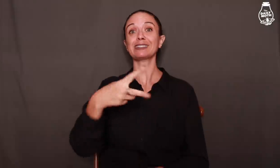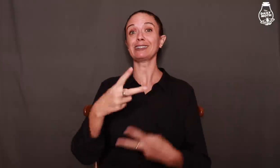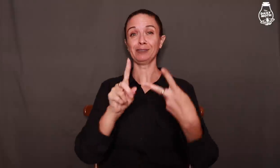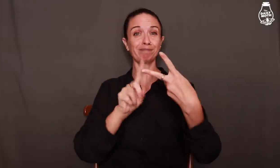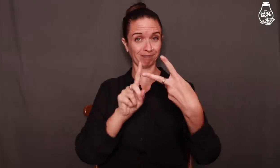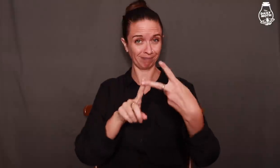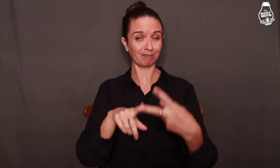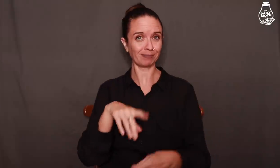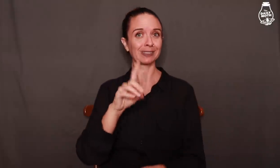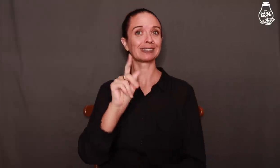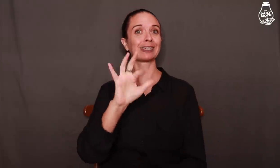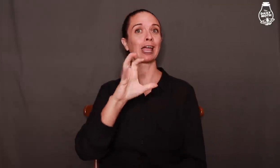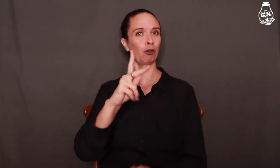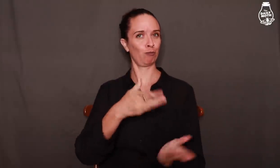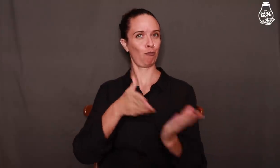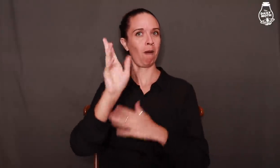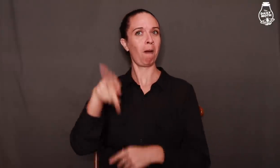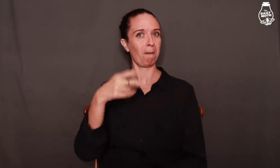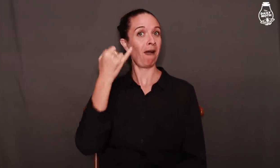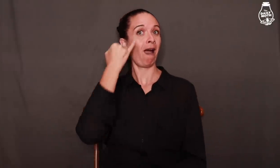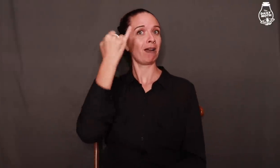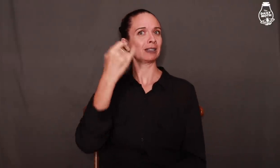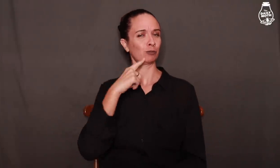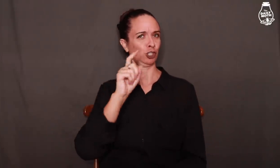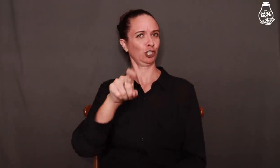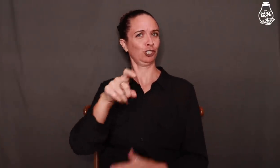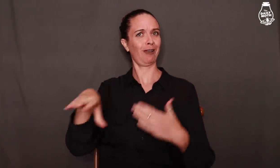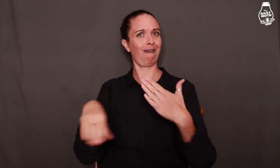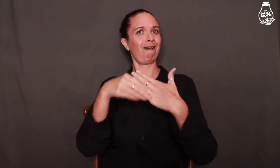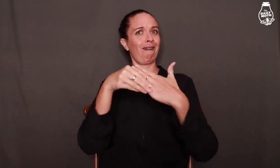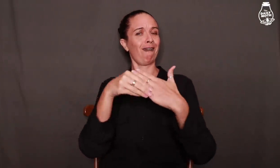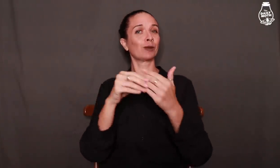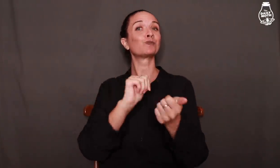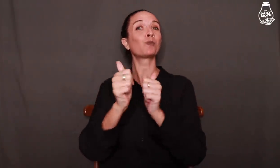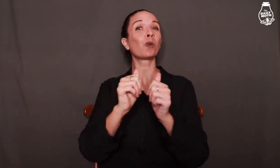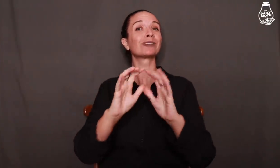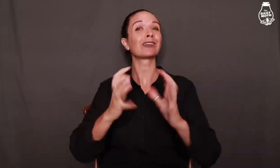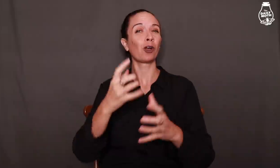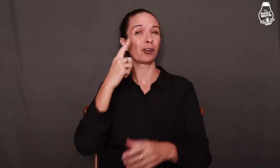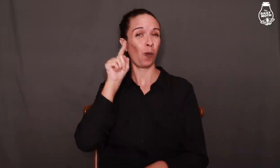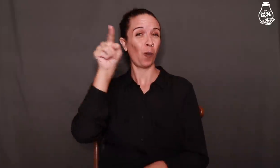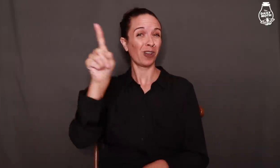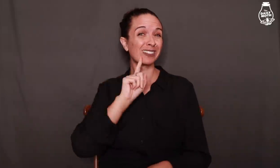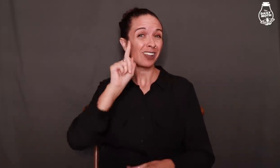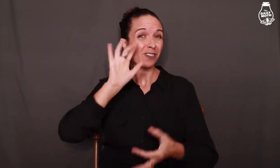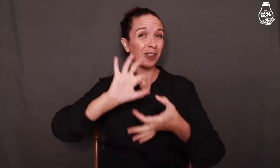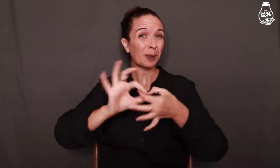The second one is that Darrick brought up of wanting the idea of adding a sports category of skateboarding to